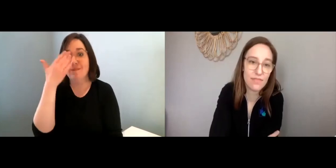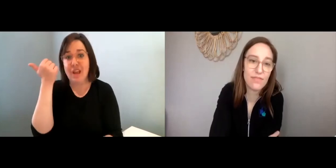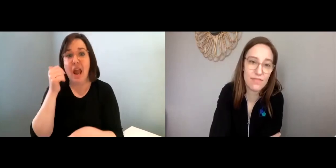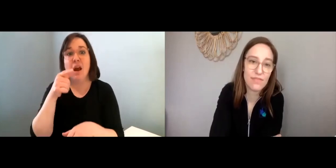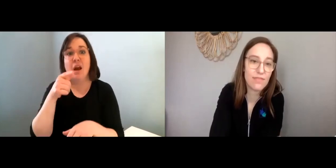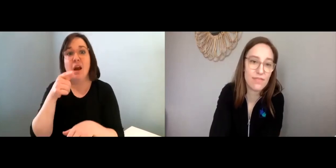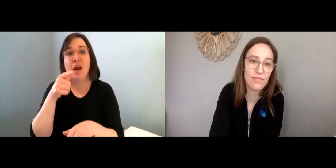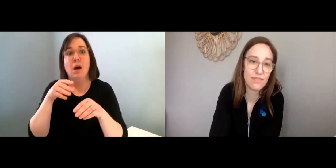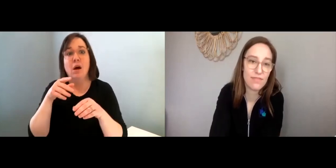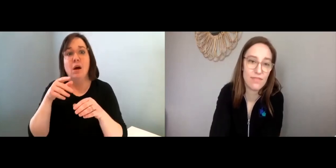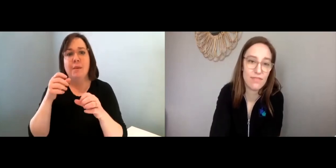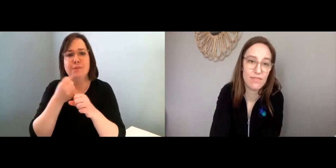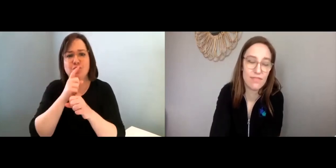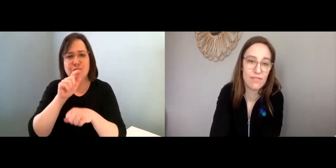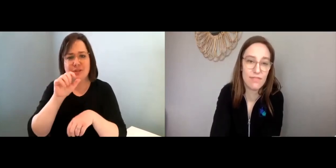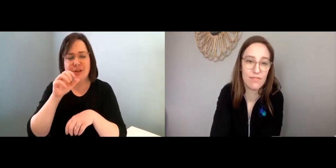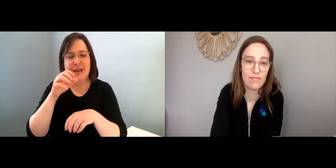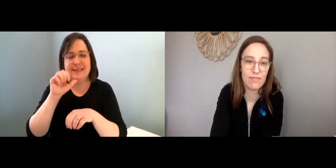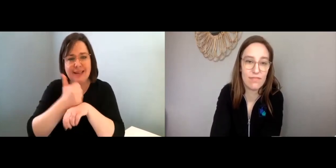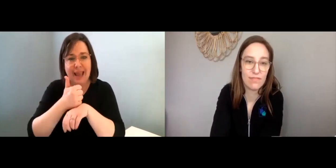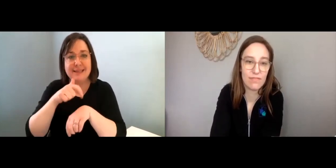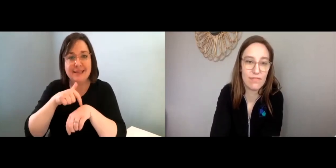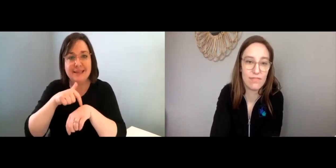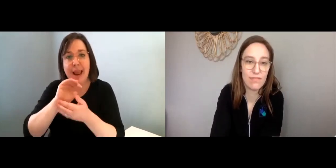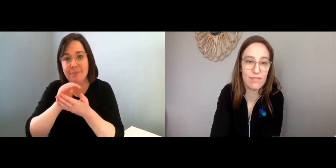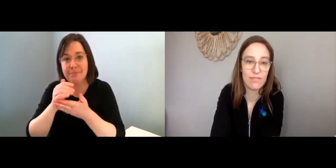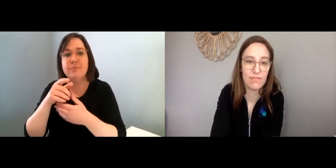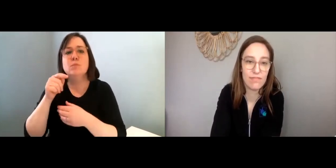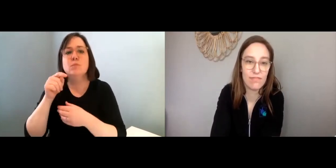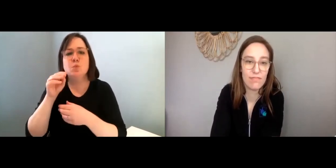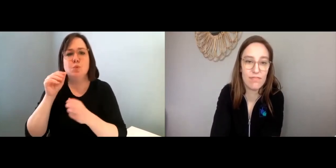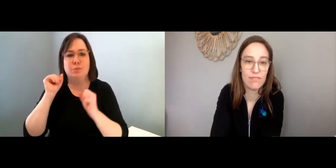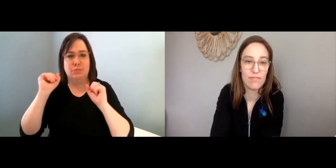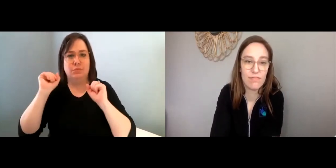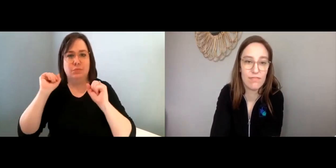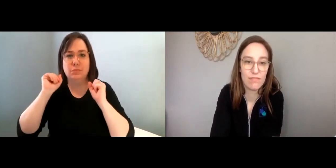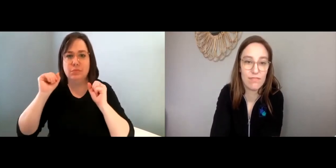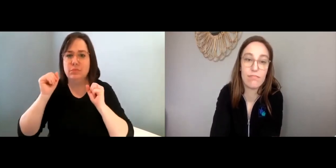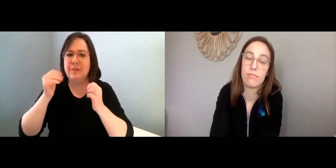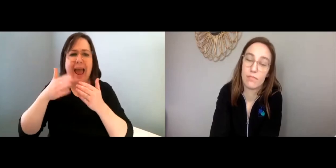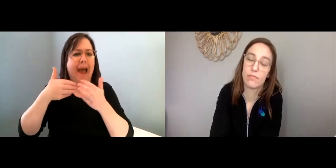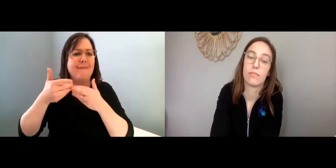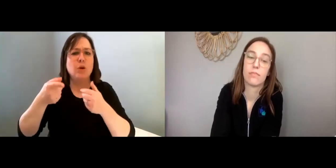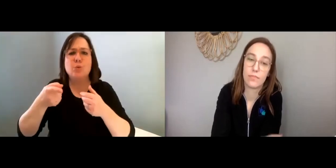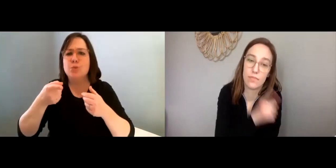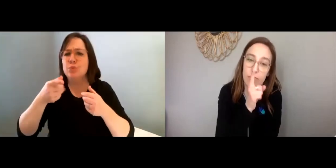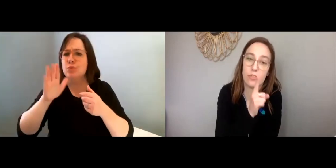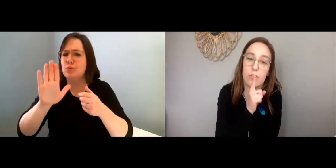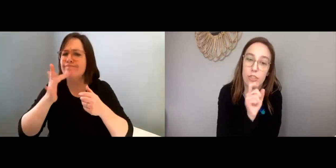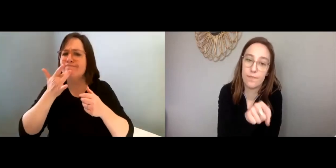Lisa: And don’t forget—make sure you set aside some time for exercise.